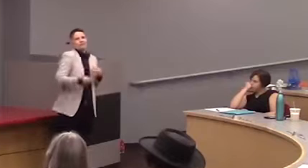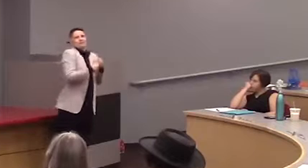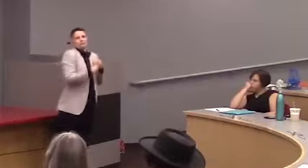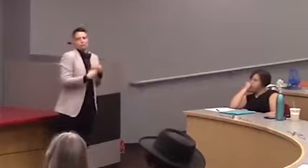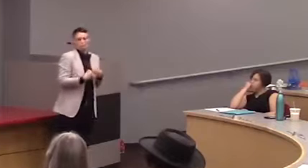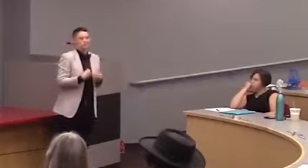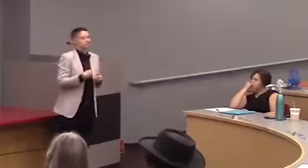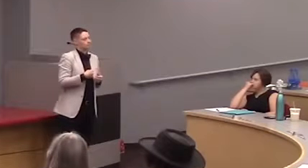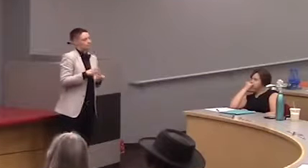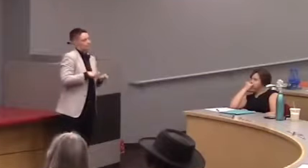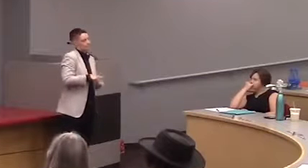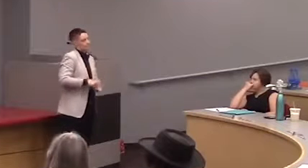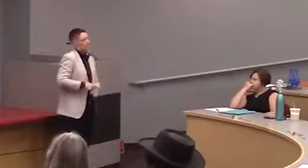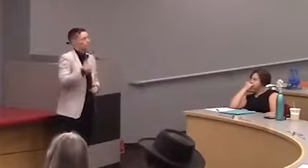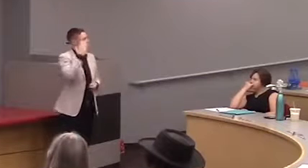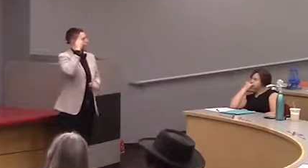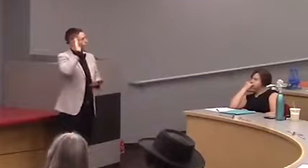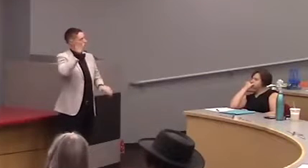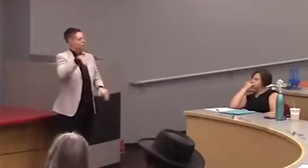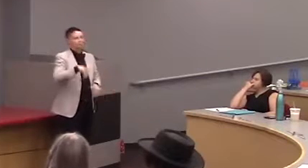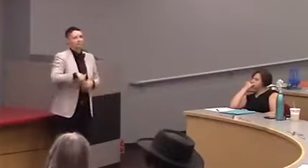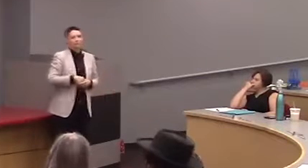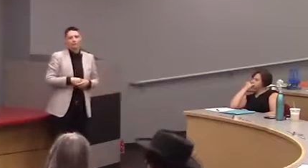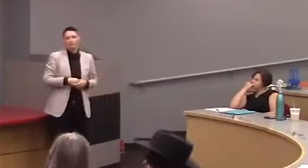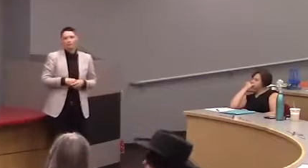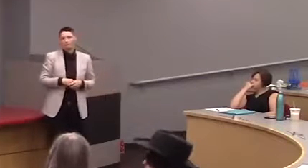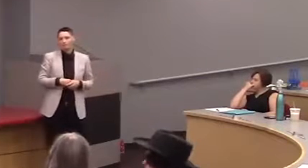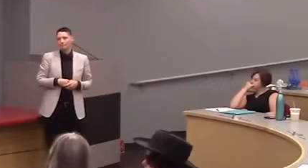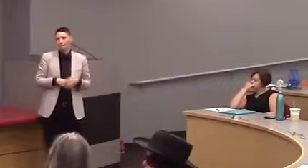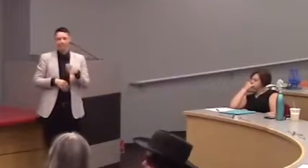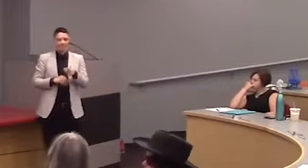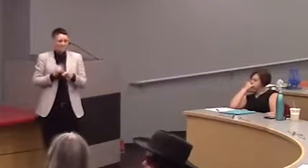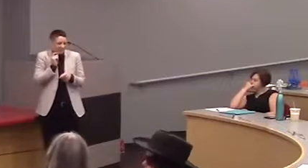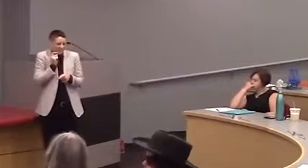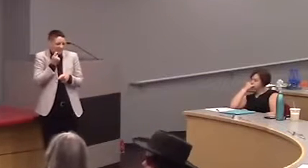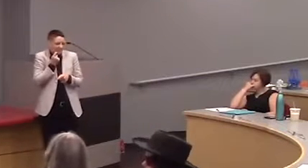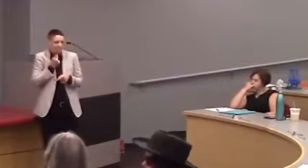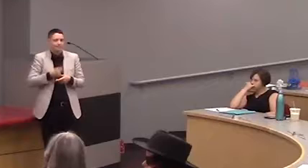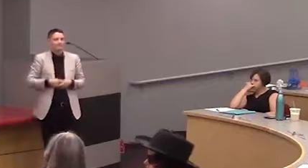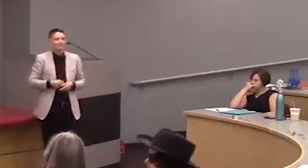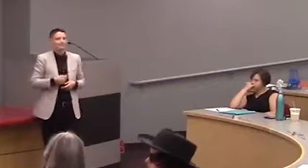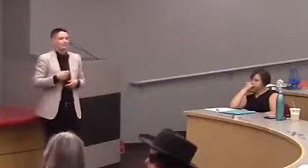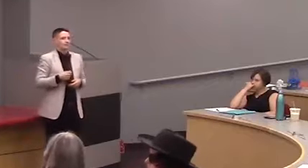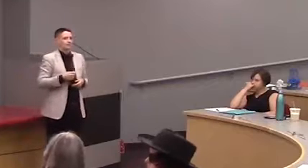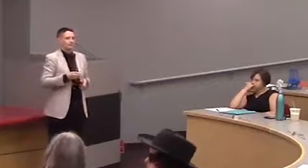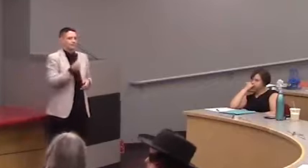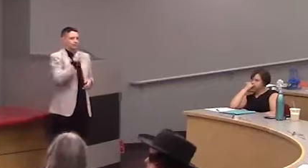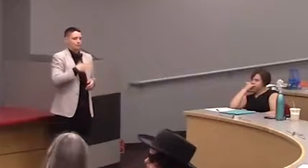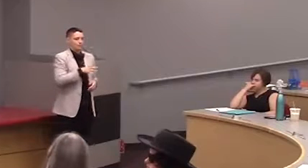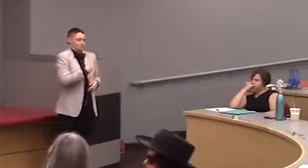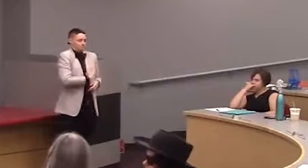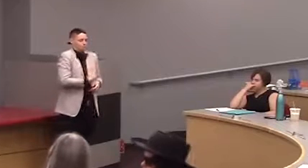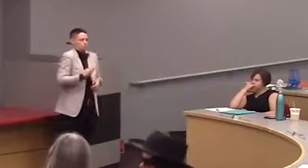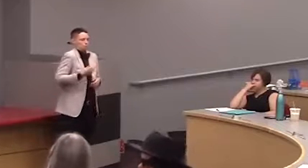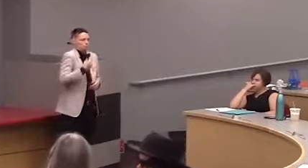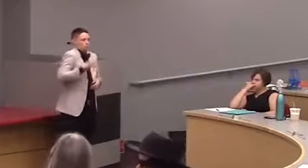and know what to expect. So we've done a lot, already, with museums